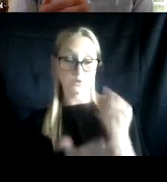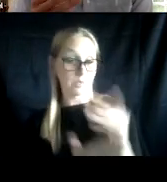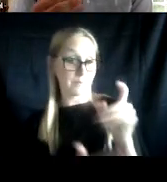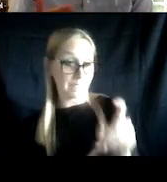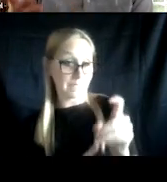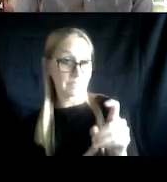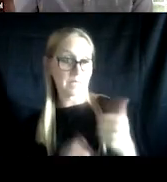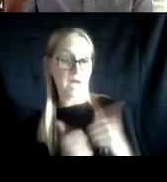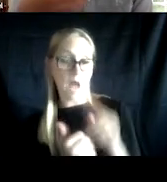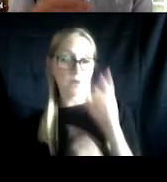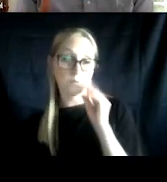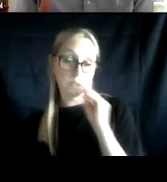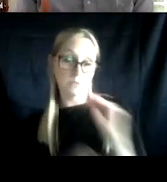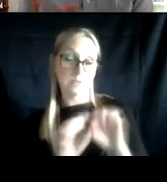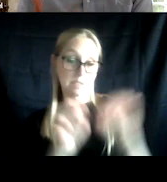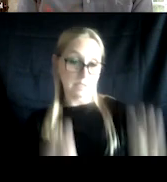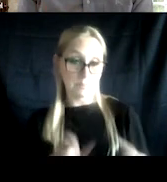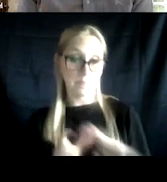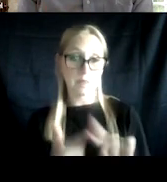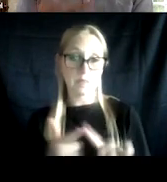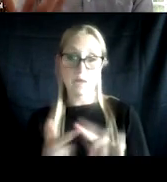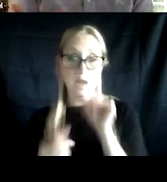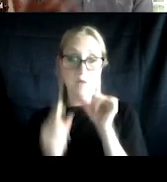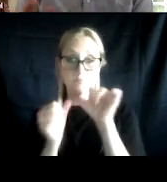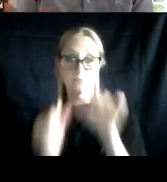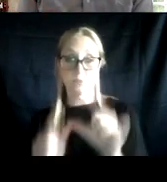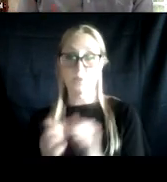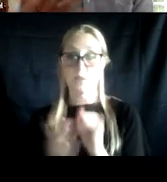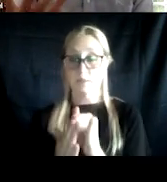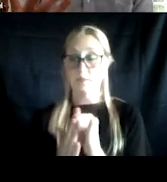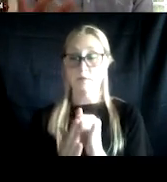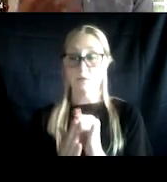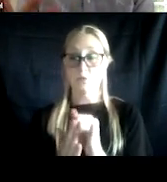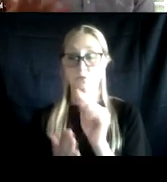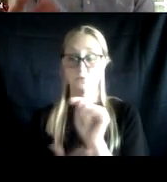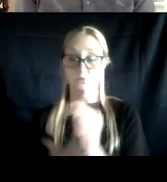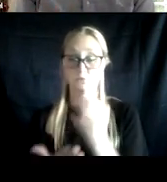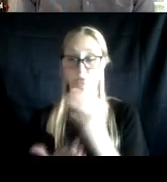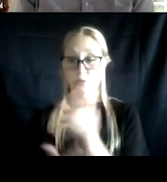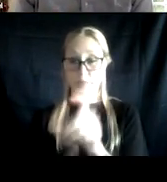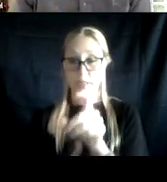in the system itself may exacerbate these treatment needs, we really increase the risk of these negative and life-threatening outcomes